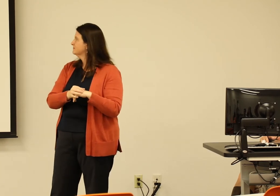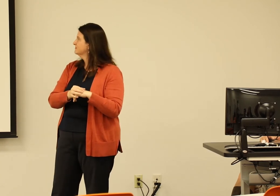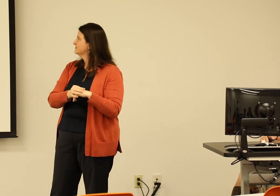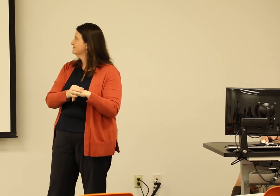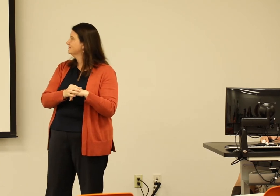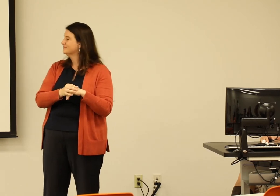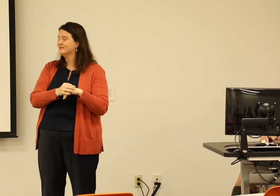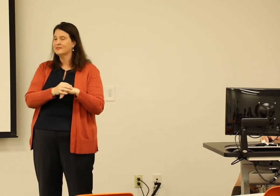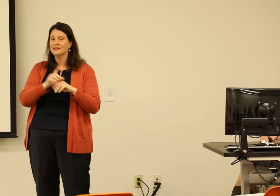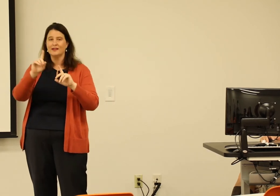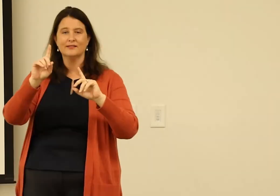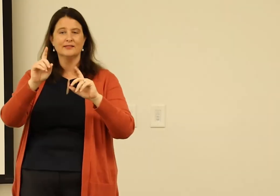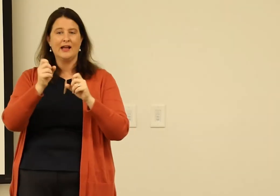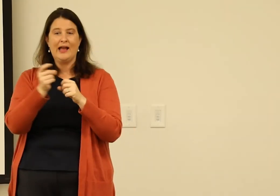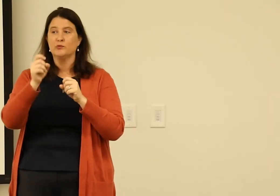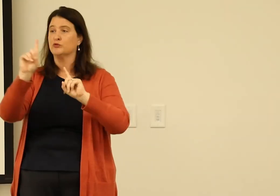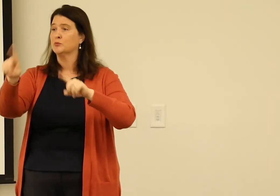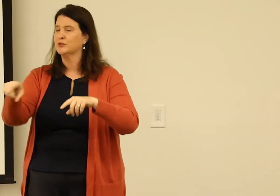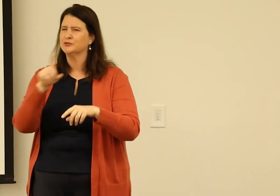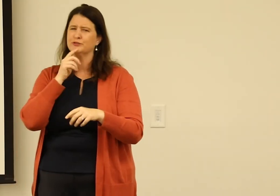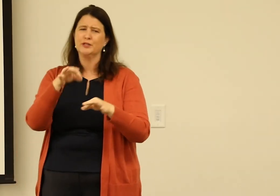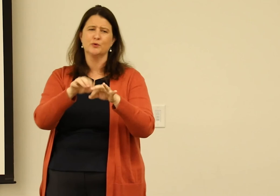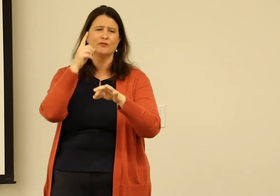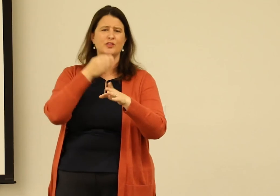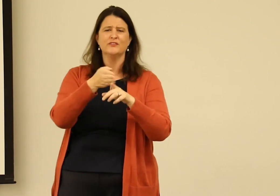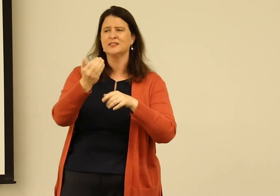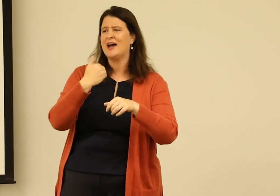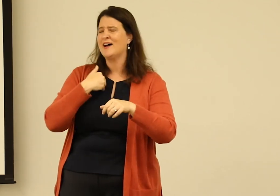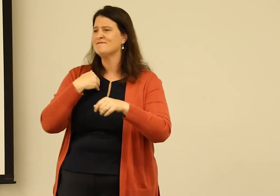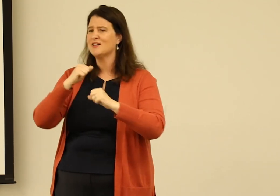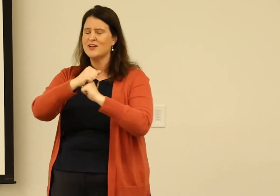individual needs. The annual reports are extremely important for the field